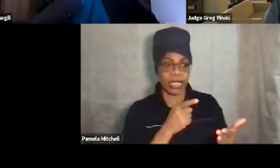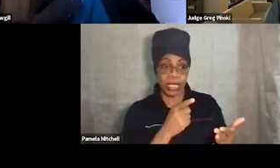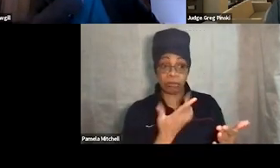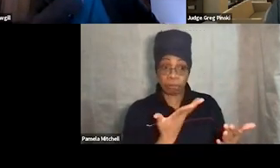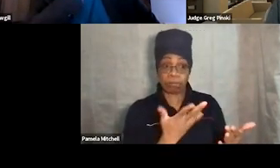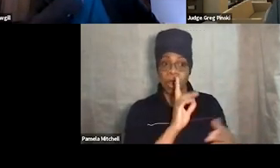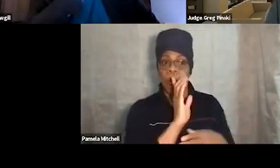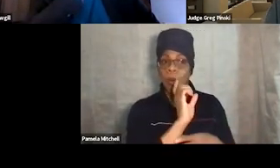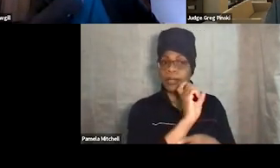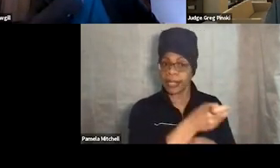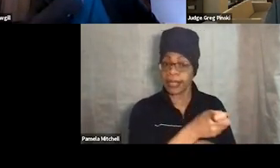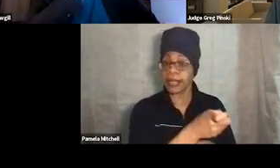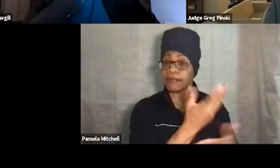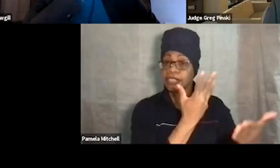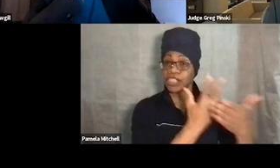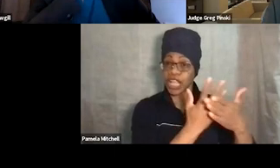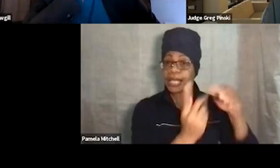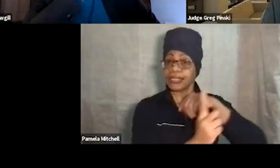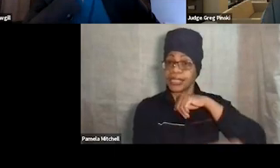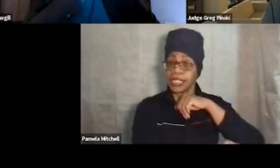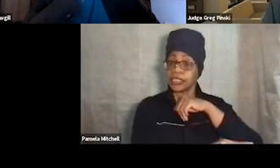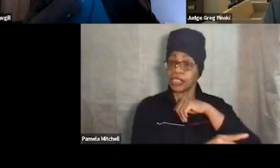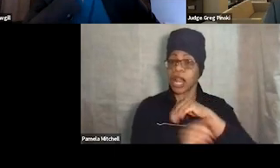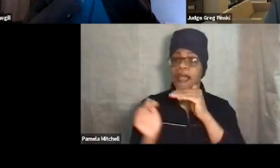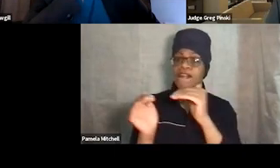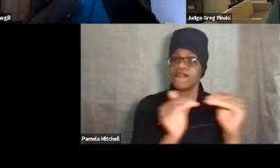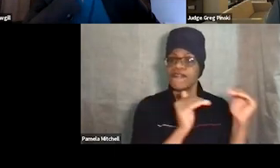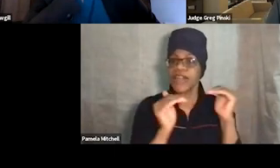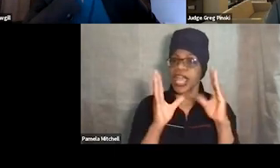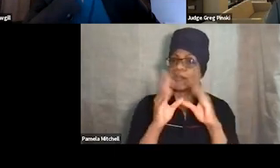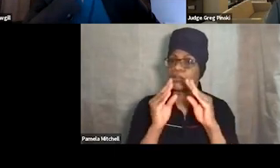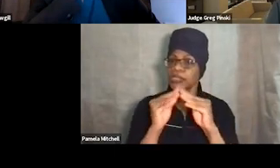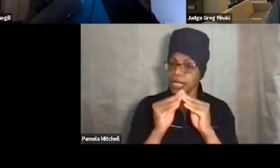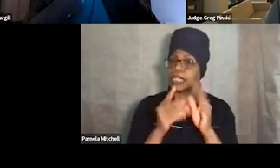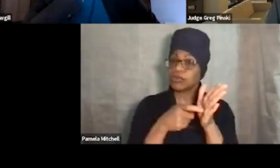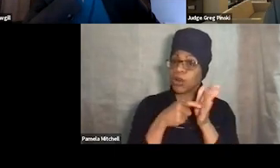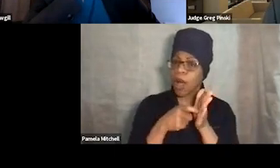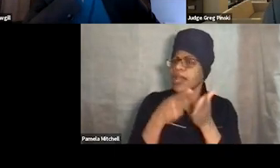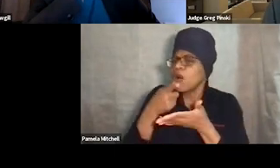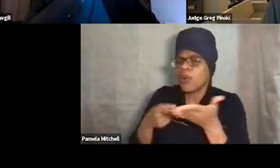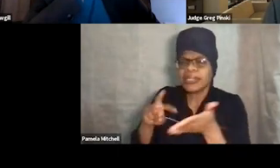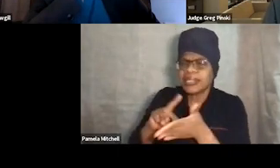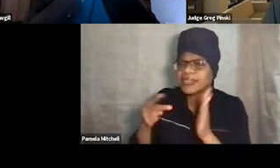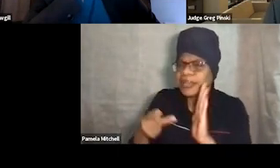a due process hearing is required. What does that look like, or what does that mean? First of all,